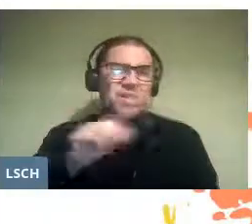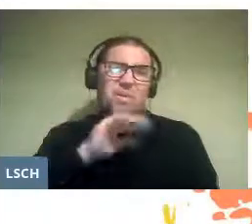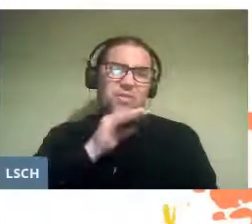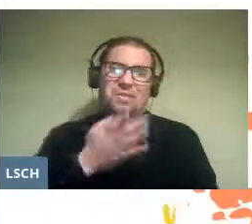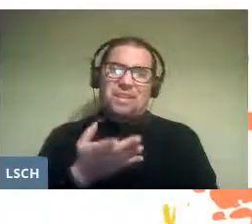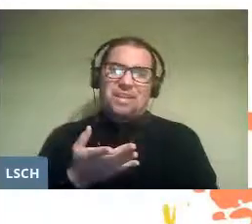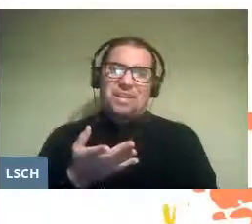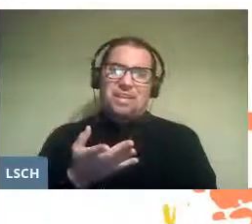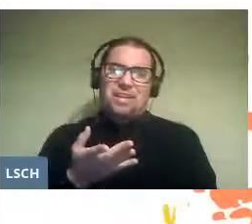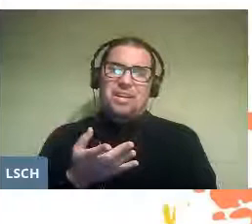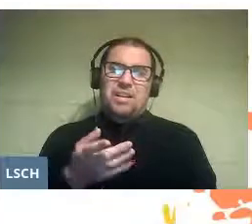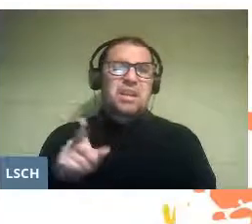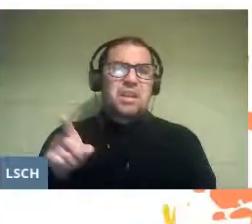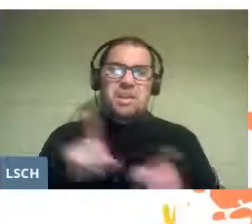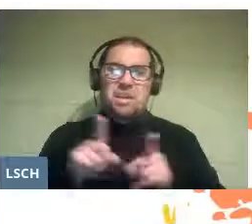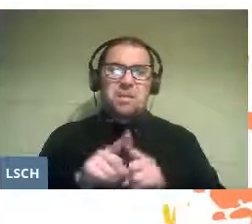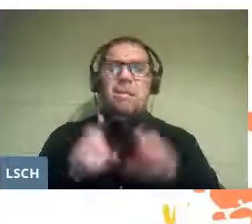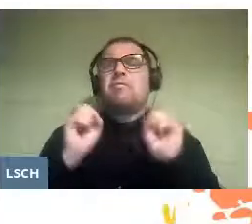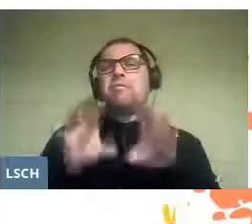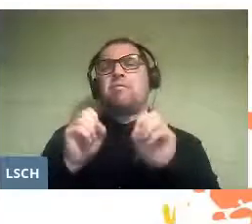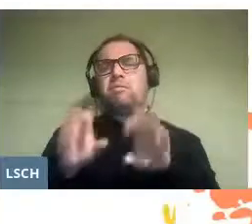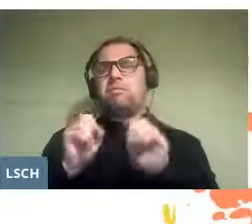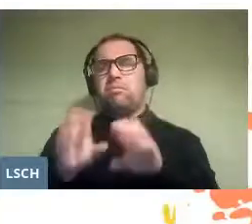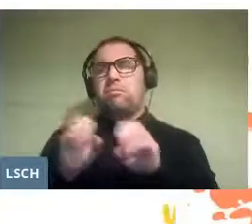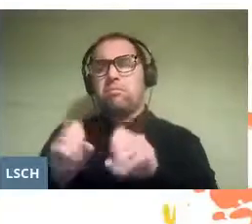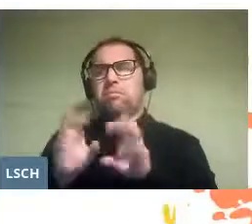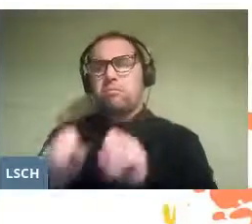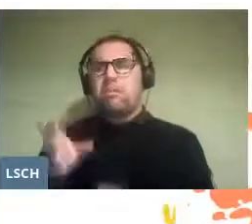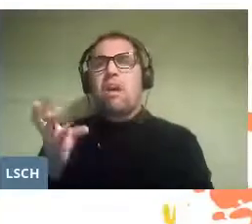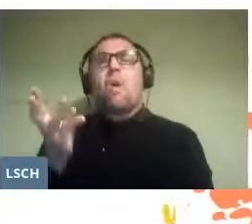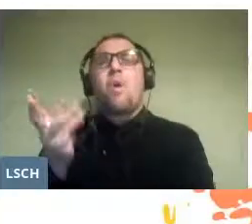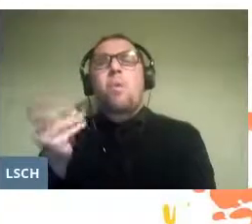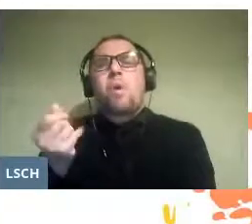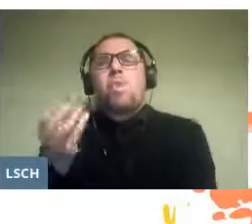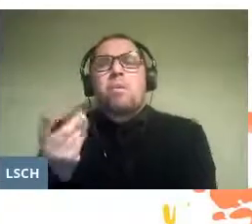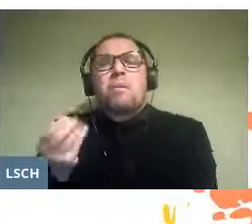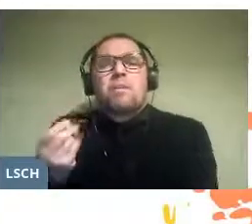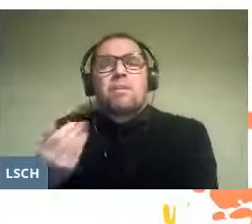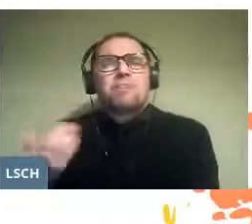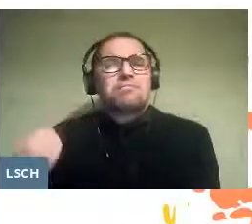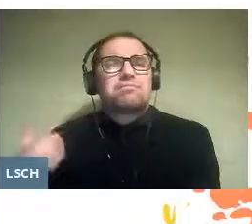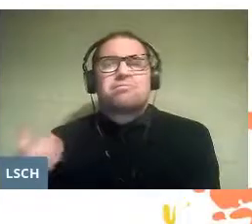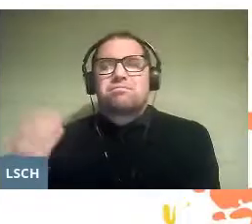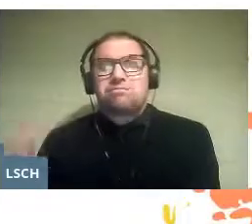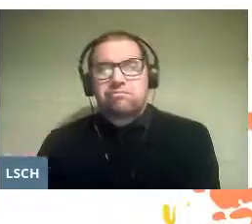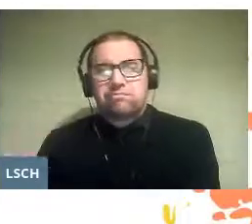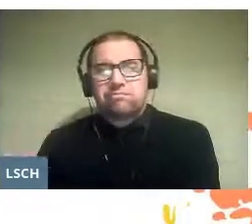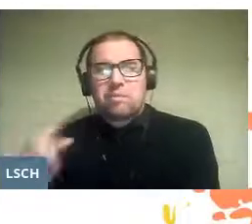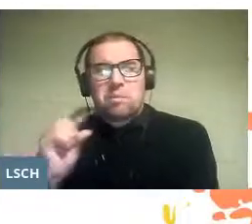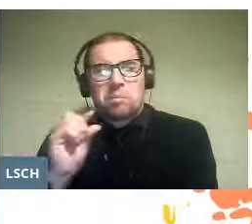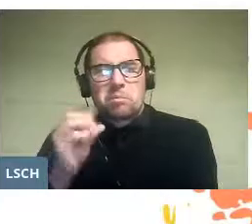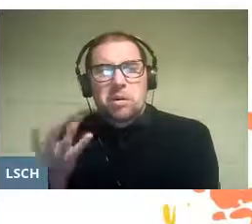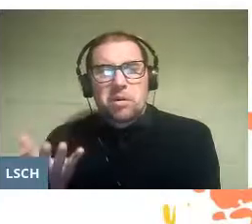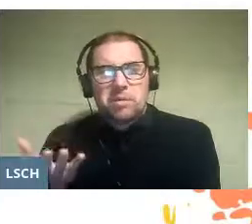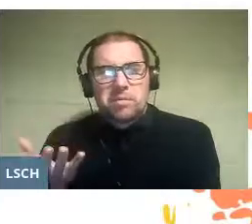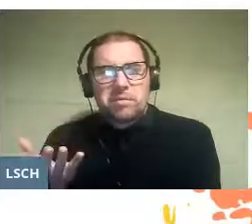to refer to the quantifiable objectives imposed by evaluation programs.